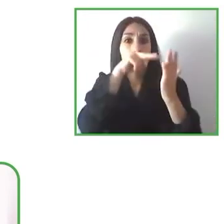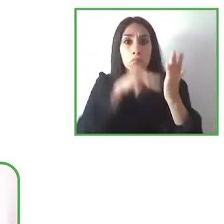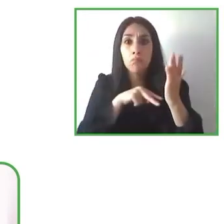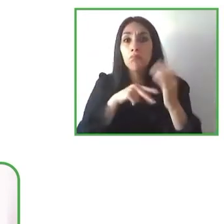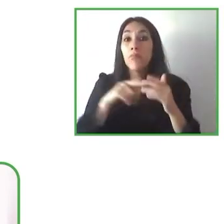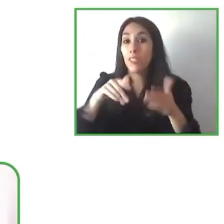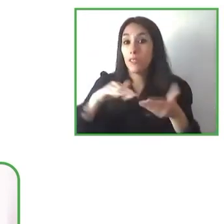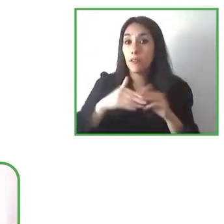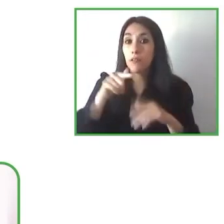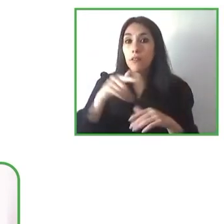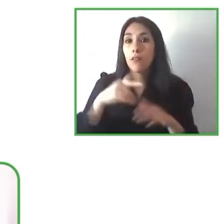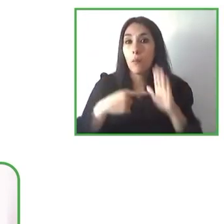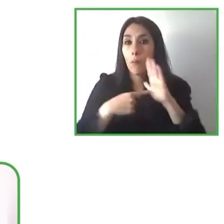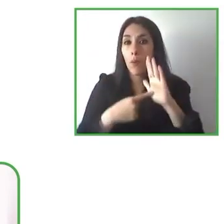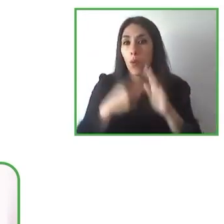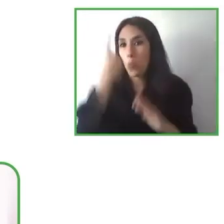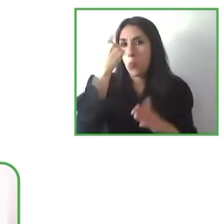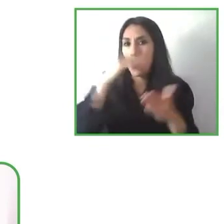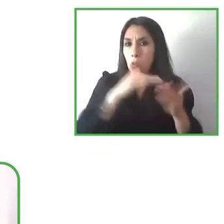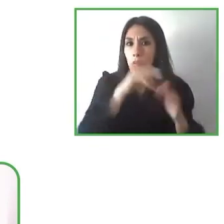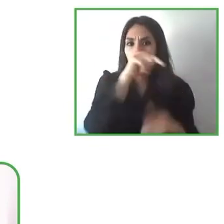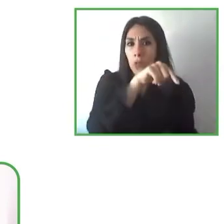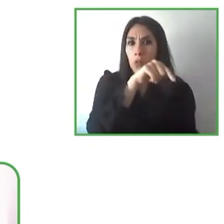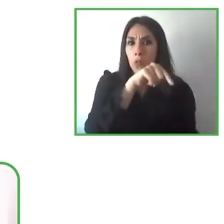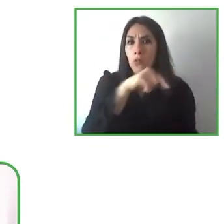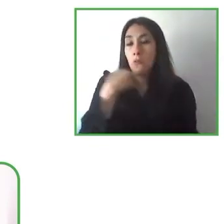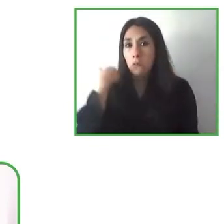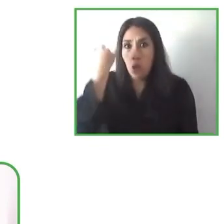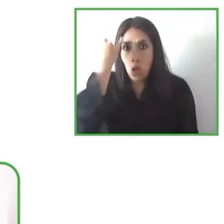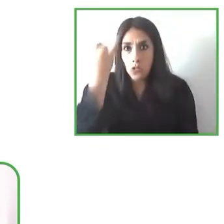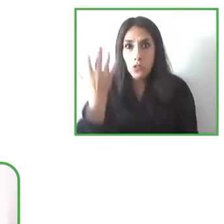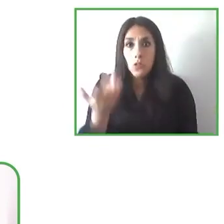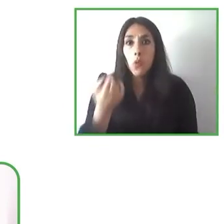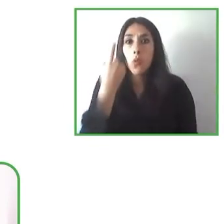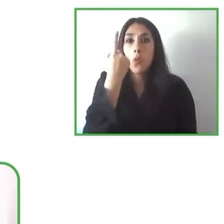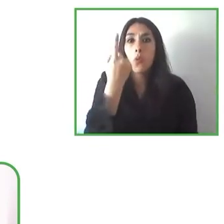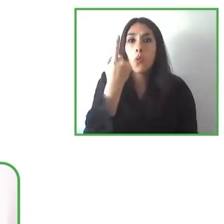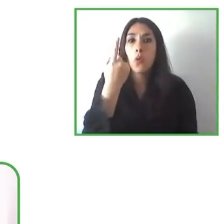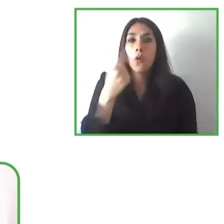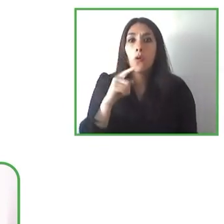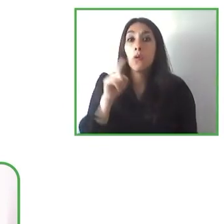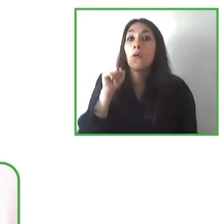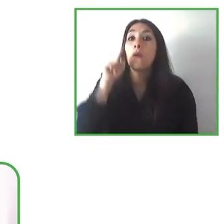because a smart city and a smart tourist destination is used but that's